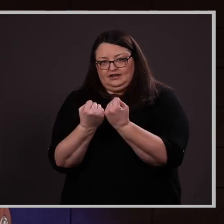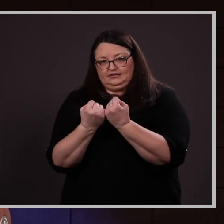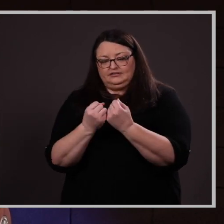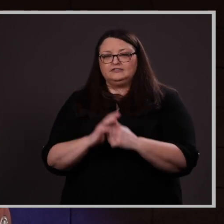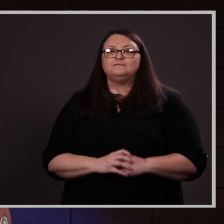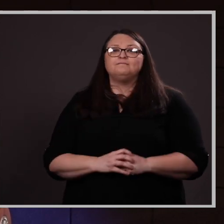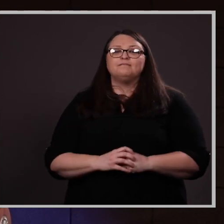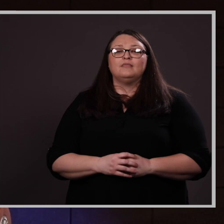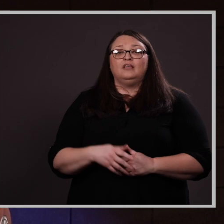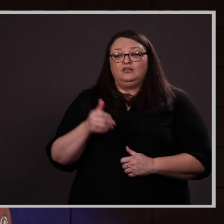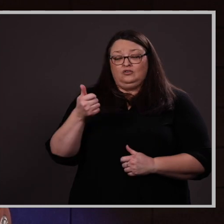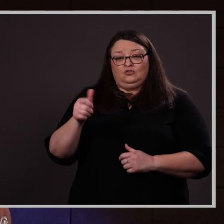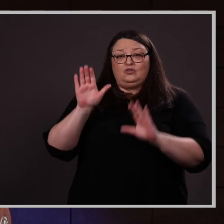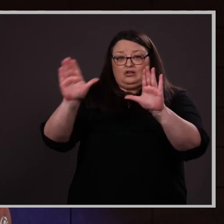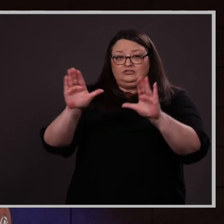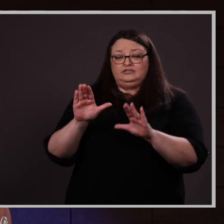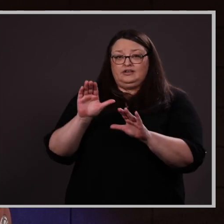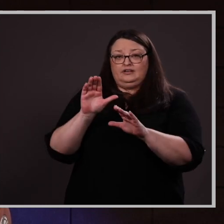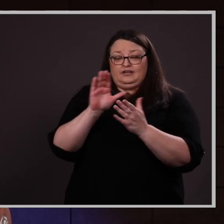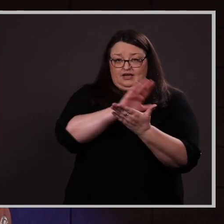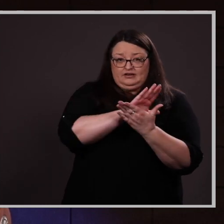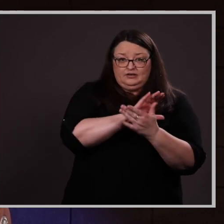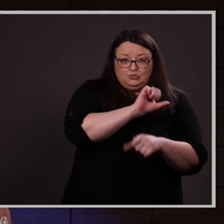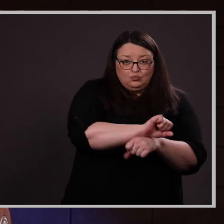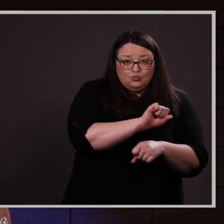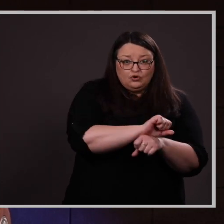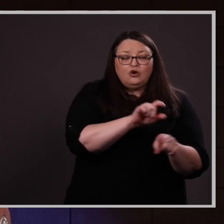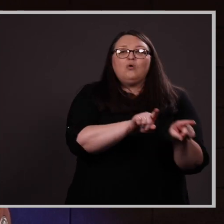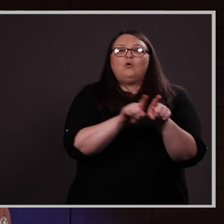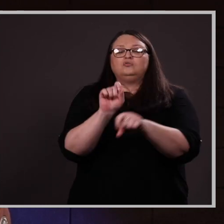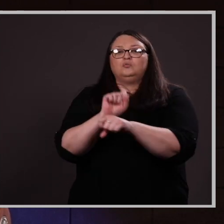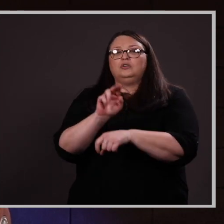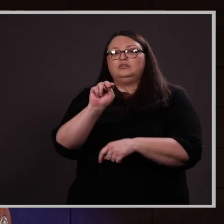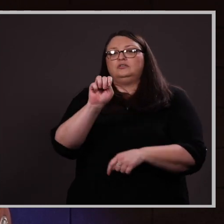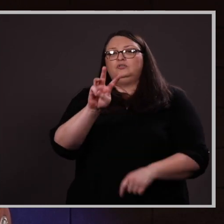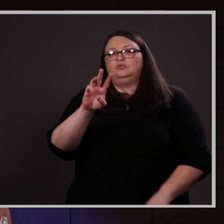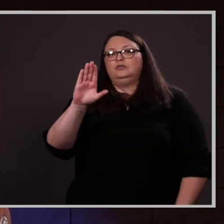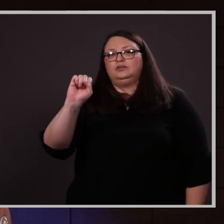In addition to her outstanding academic work, Ms. Daley has worked at the New Cassel Retirement